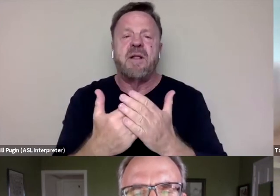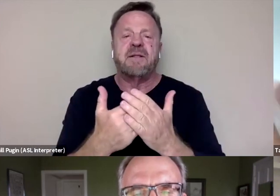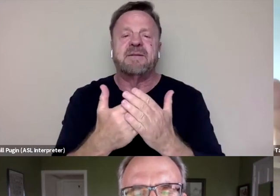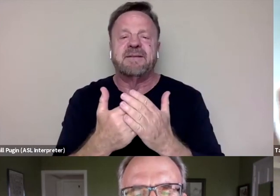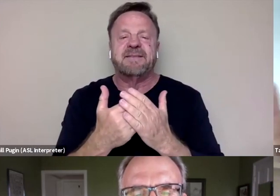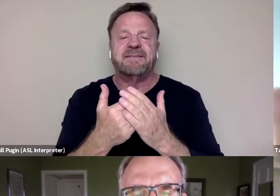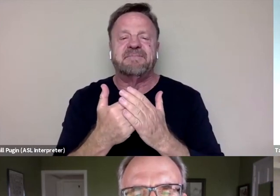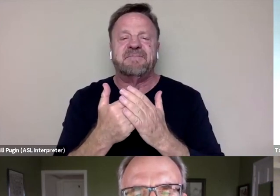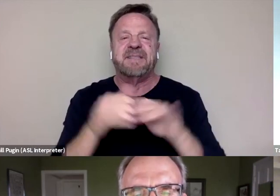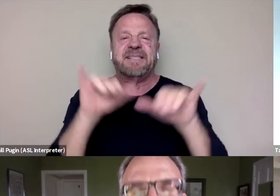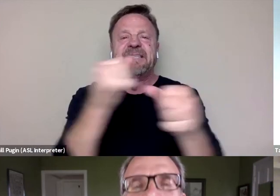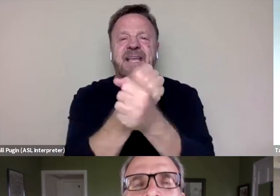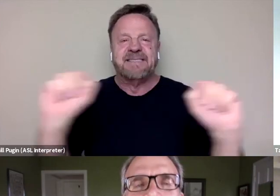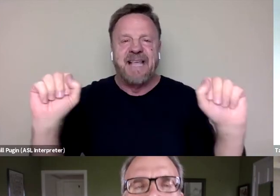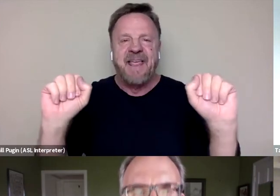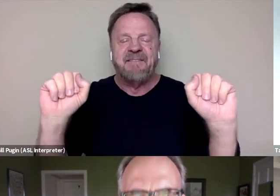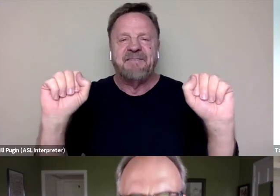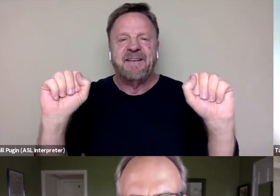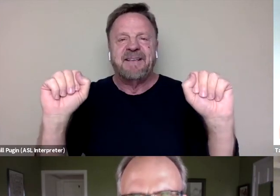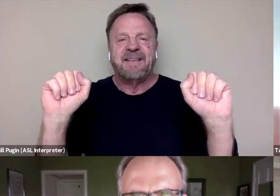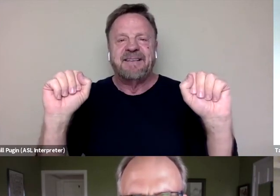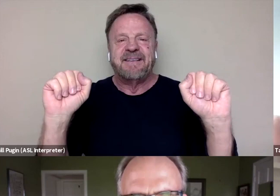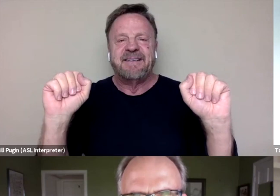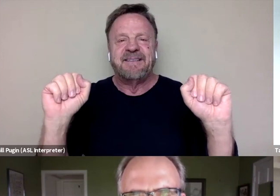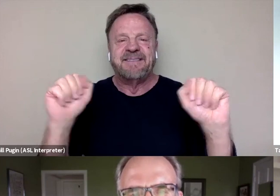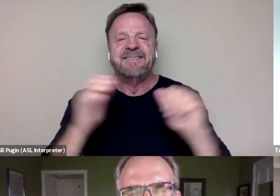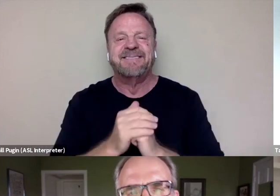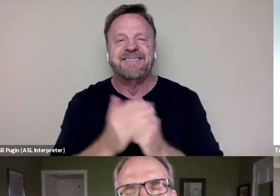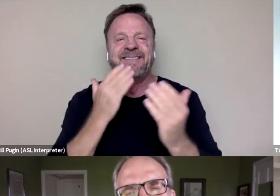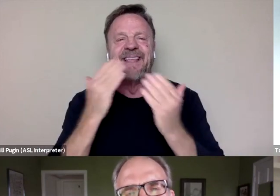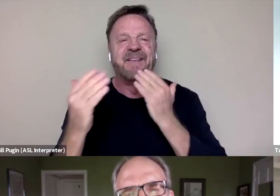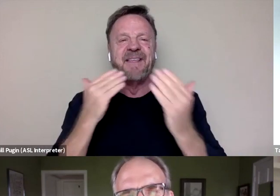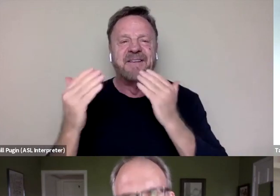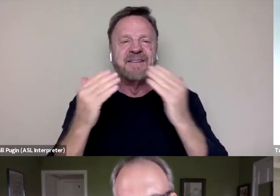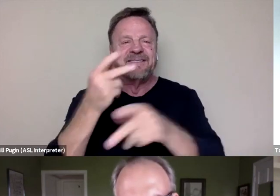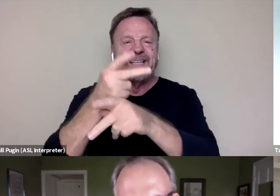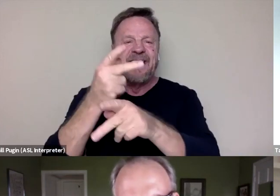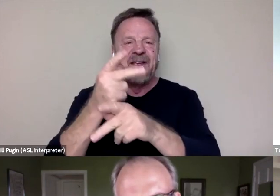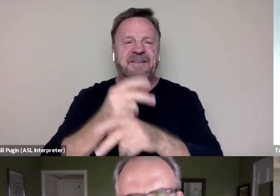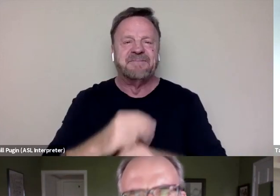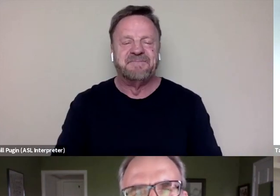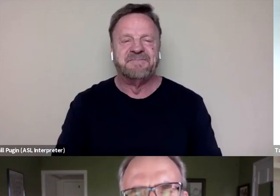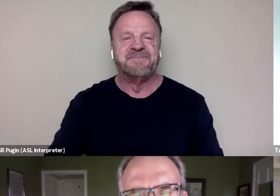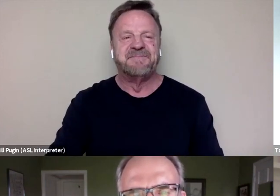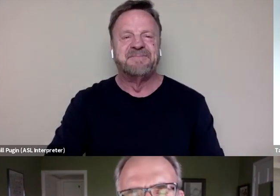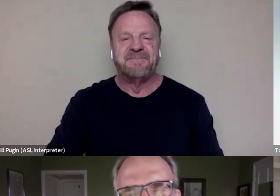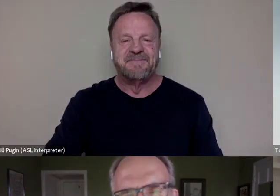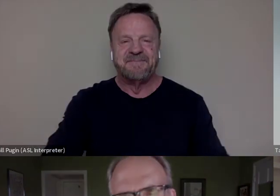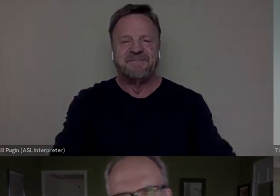Stay safe and-- Thank you. Take care. Thanks again. - Thank you. Thank you. - Bye bye.